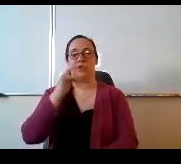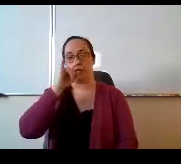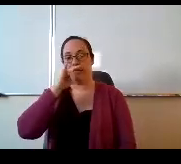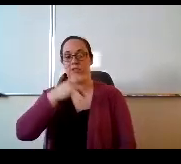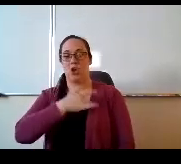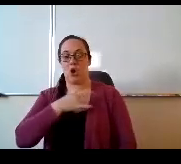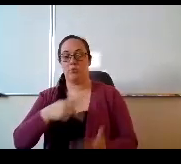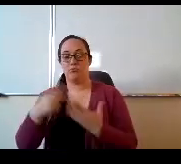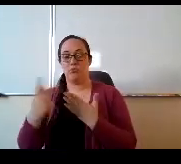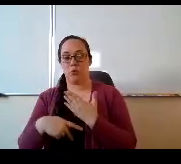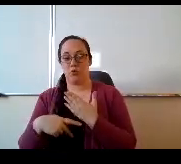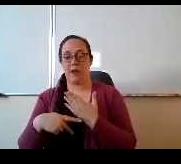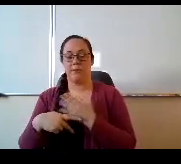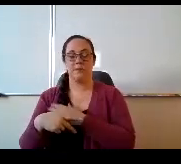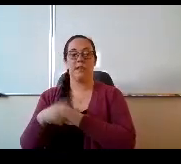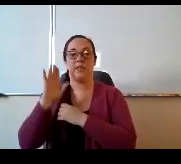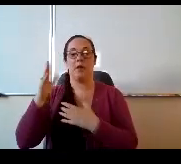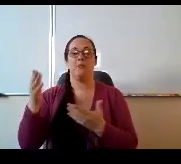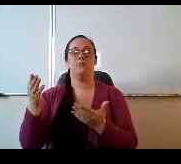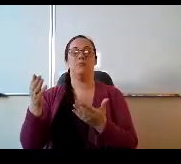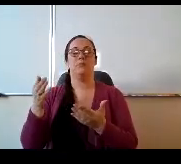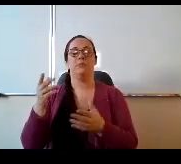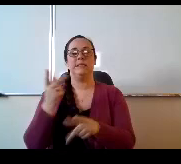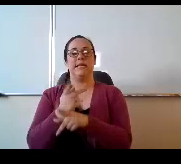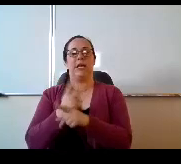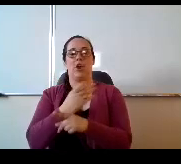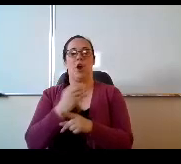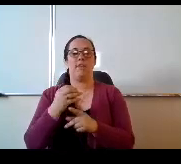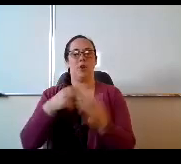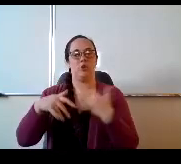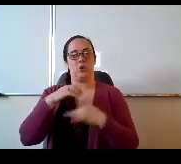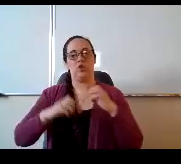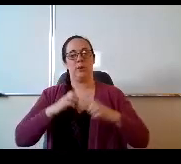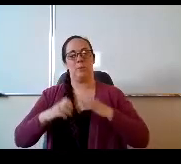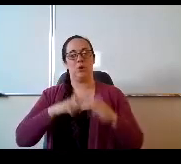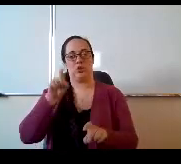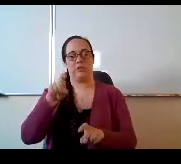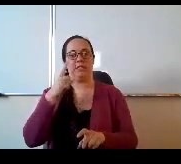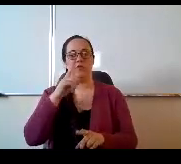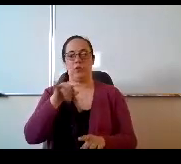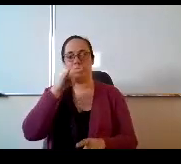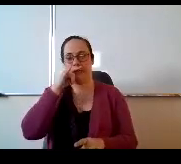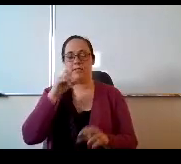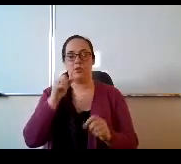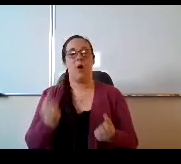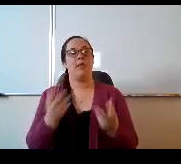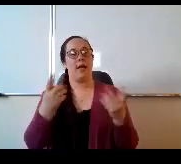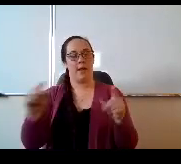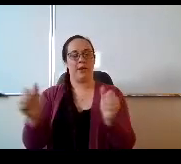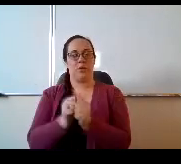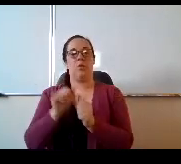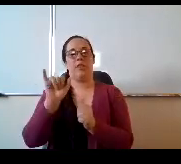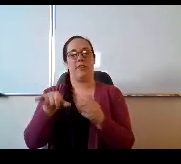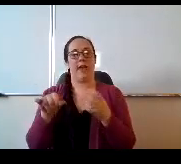emotional needs forward to the kids. So a lot going on in that area as well. So those are the things that are